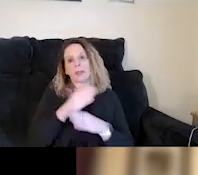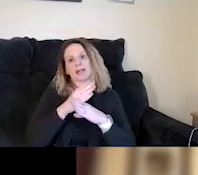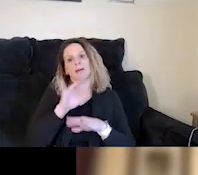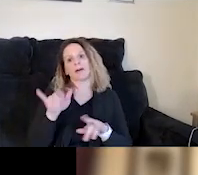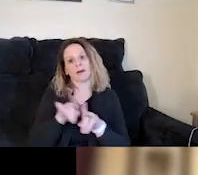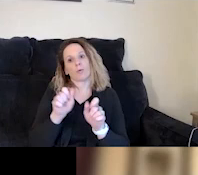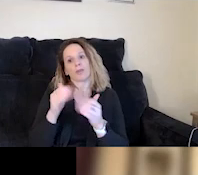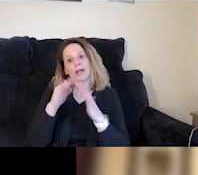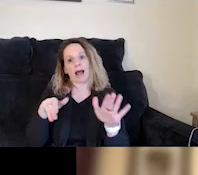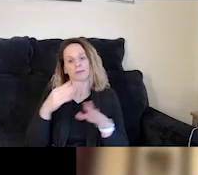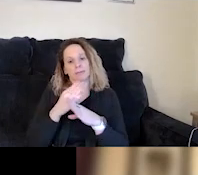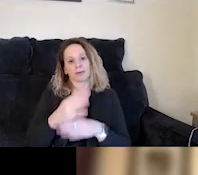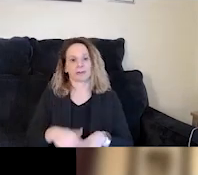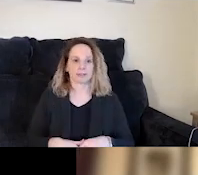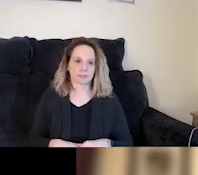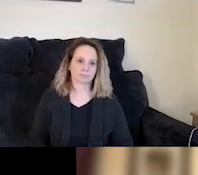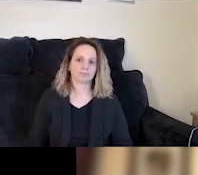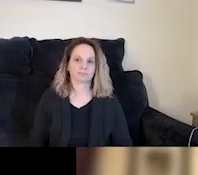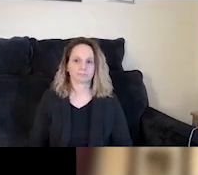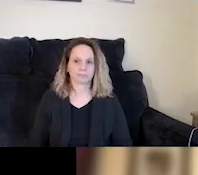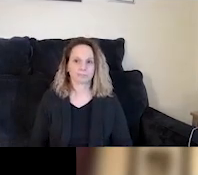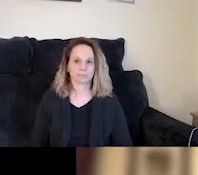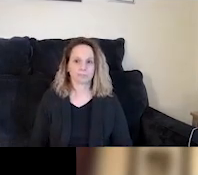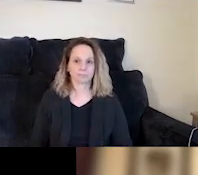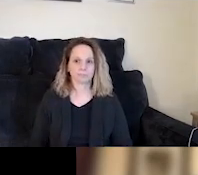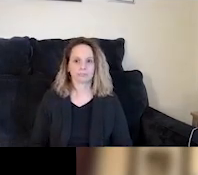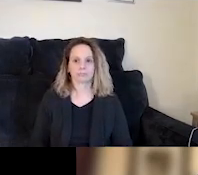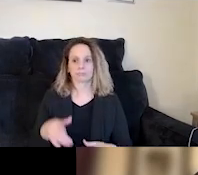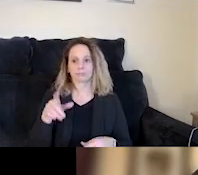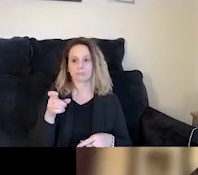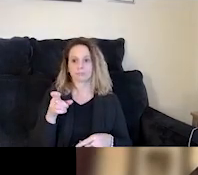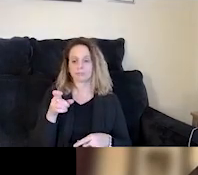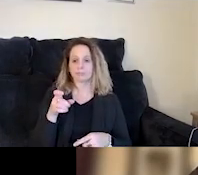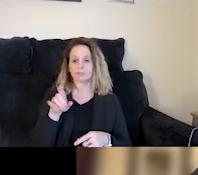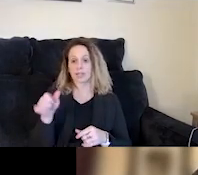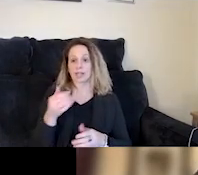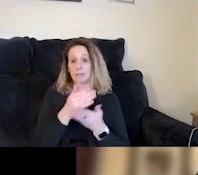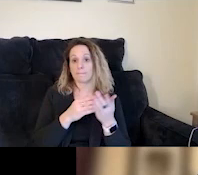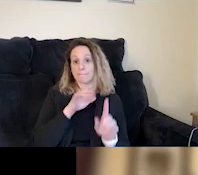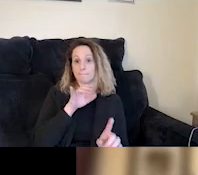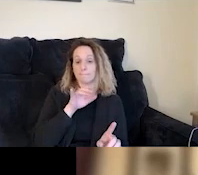that people are encountering. Another aspect will be to deepen our direct assistance